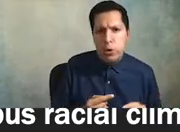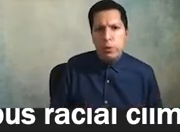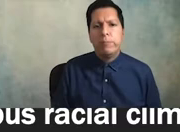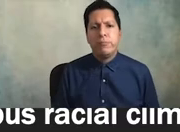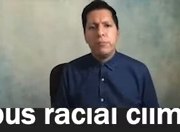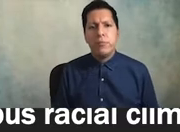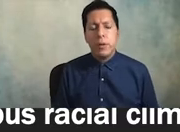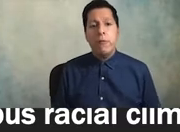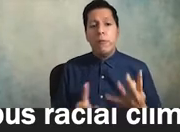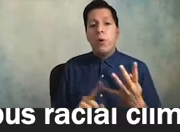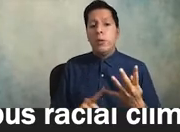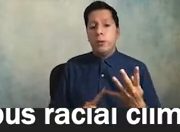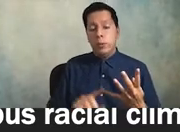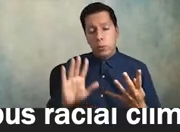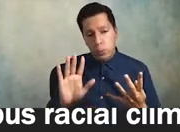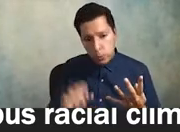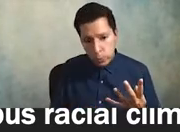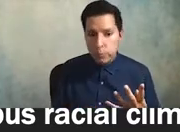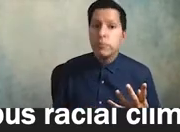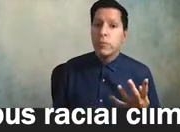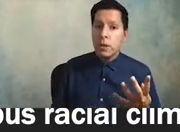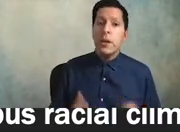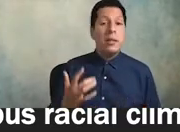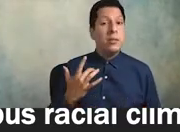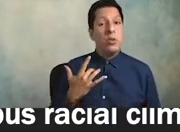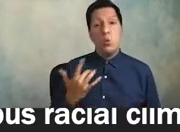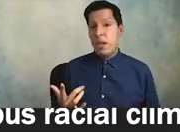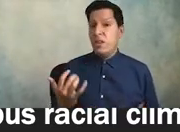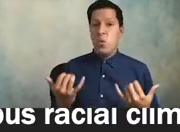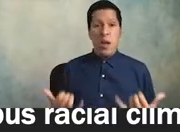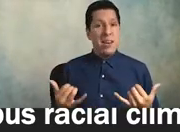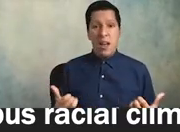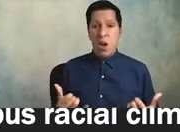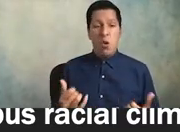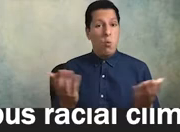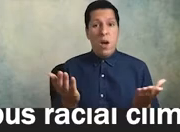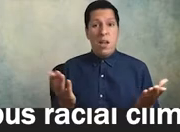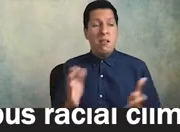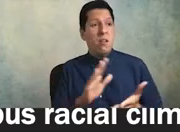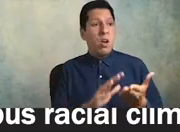all right trendy it's so trendy right now for colleges and universities to have their little